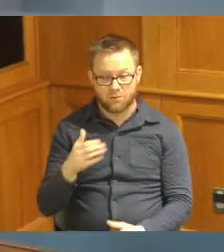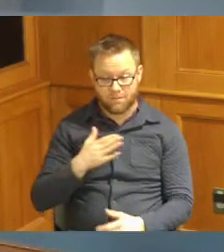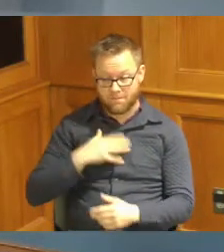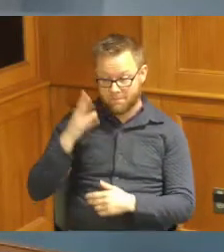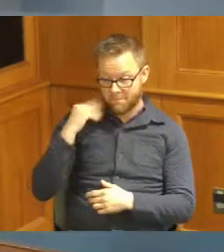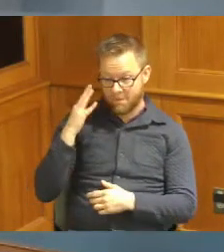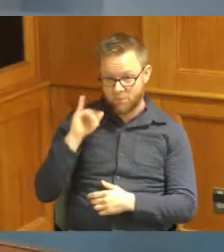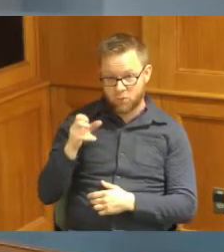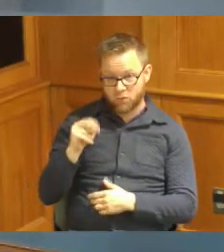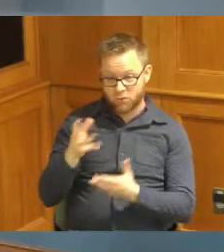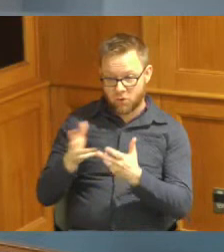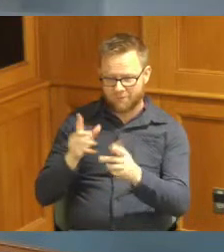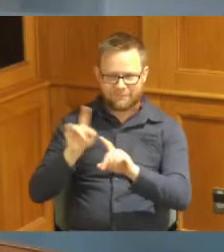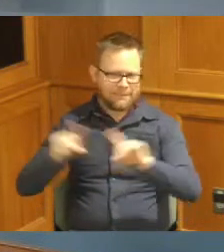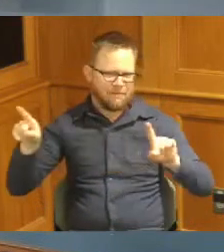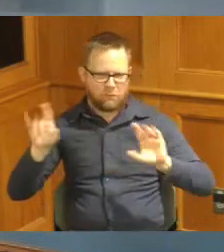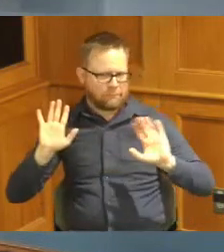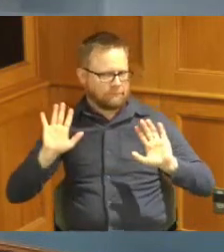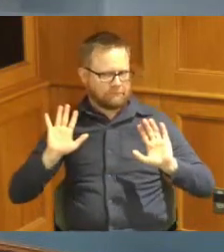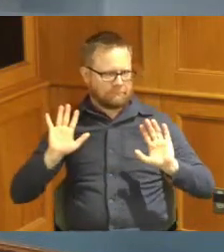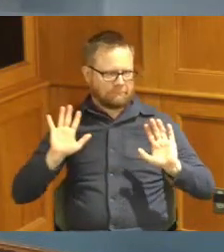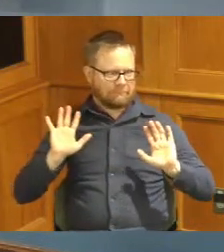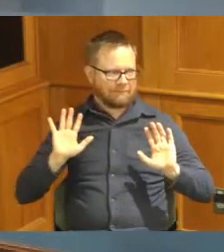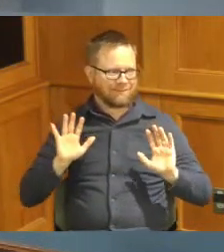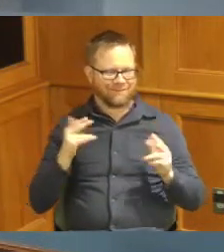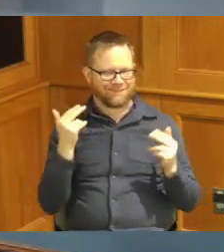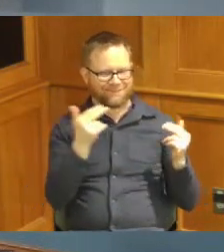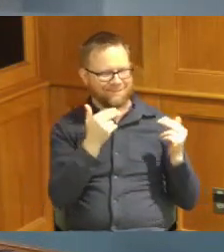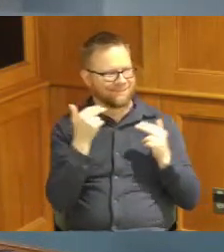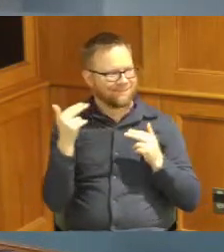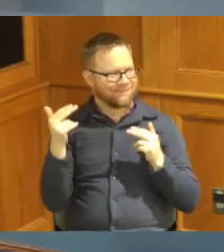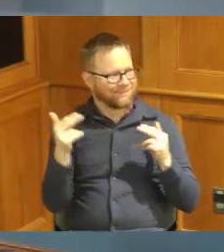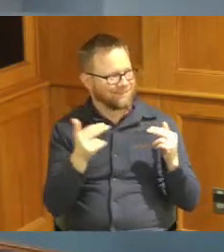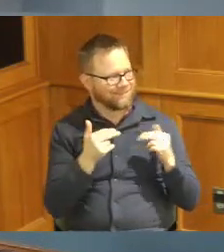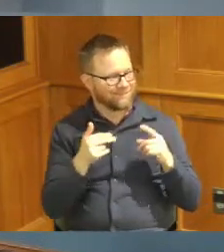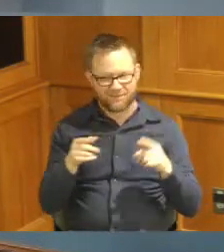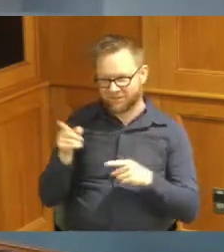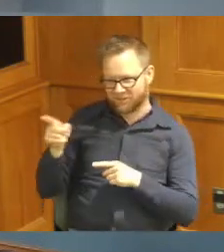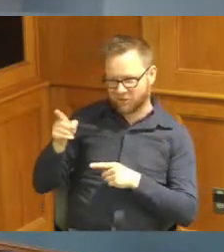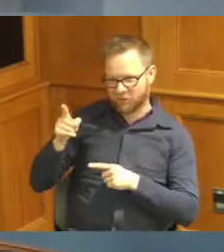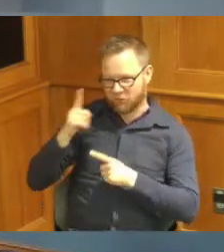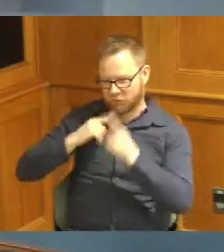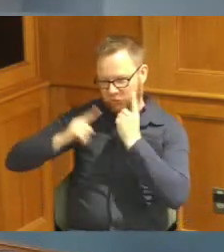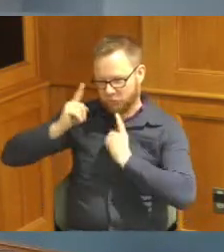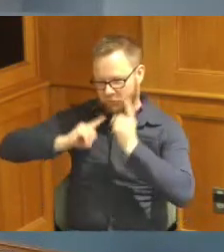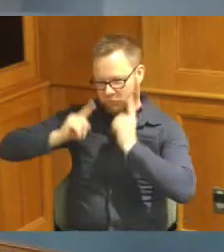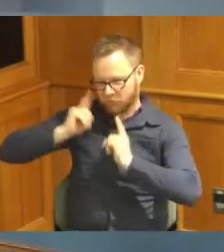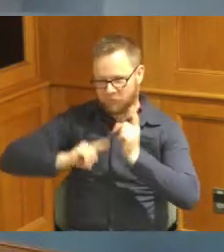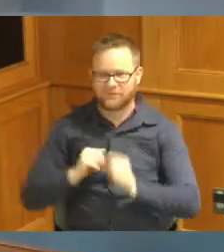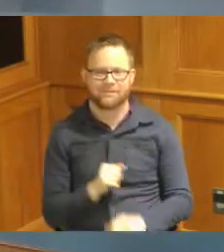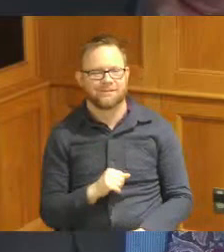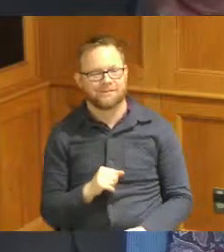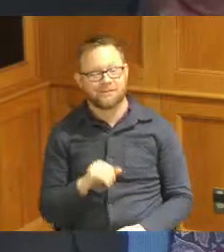John is very different from that she's one of the ones crying like wait a minute John and I